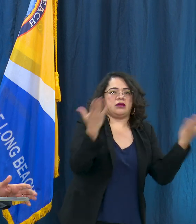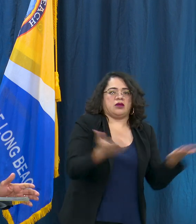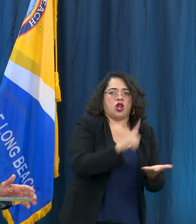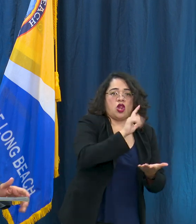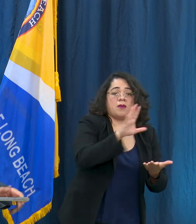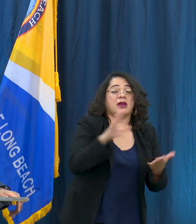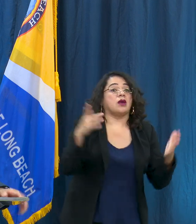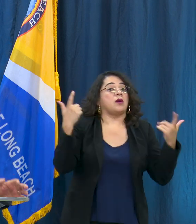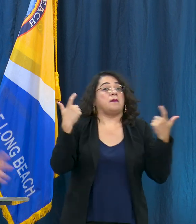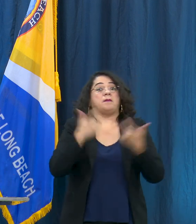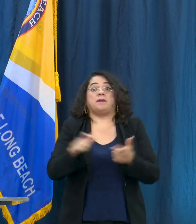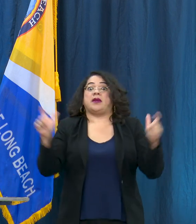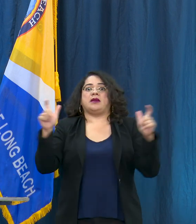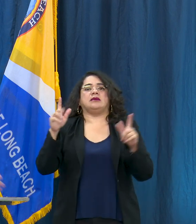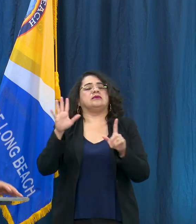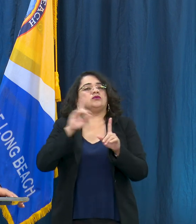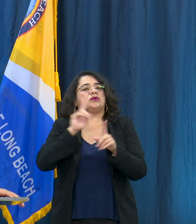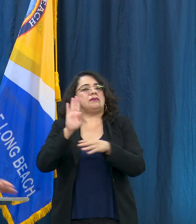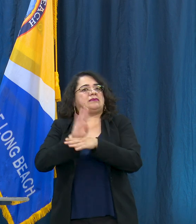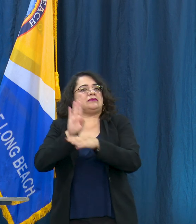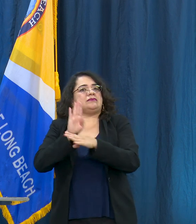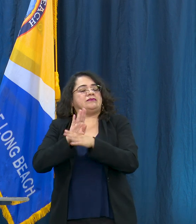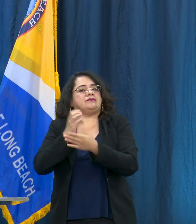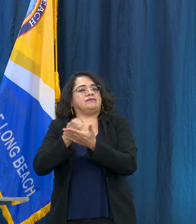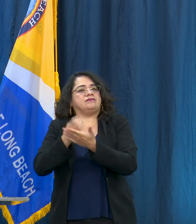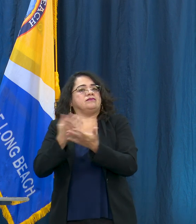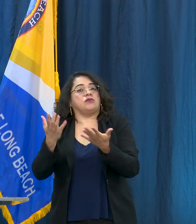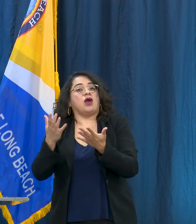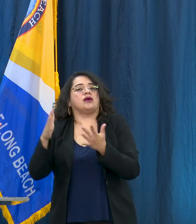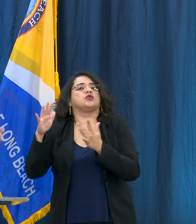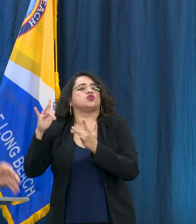one from an economic perspective is our tourism. It's such a big part of the Long